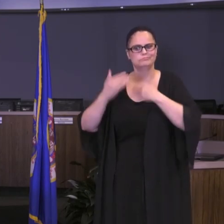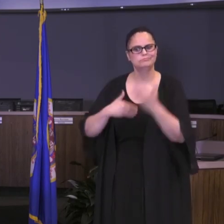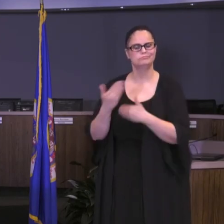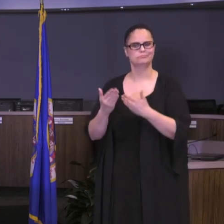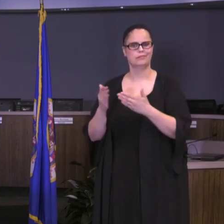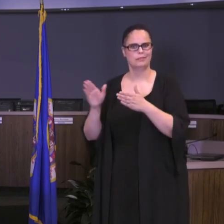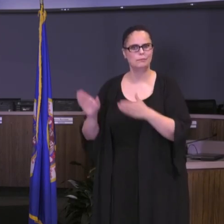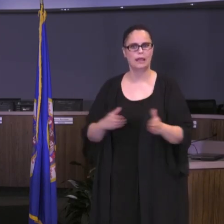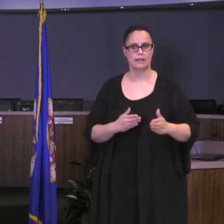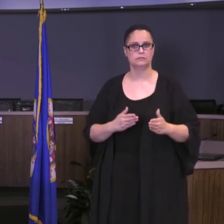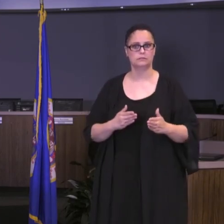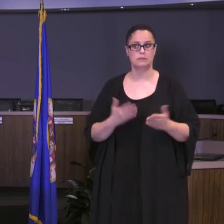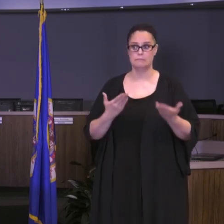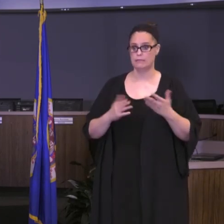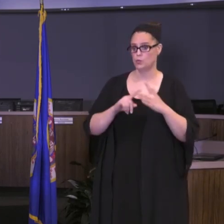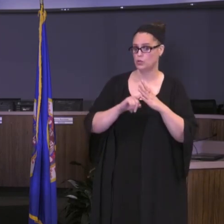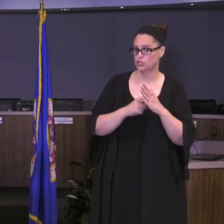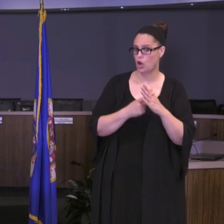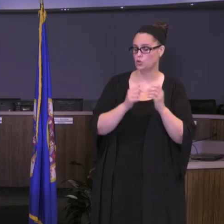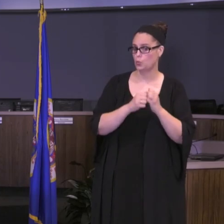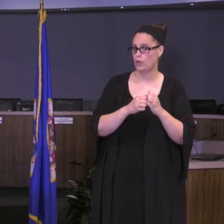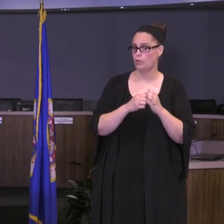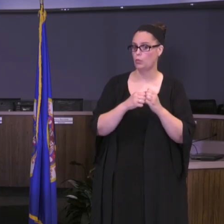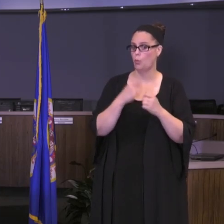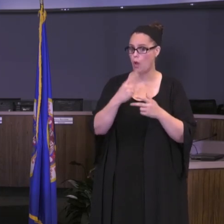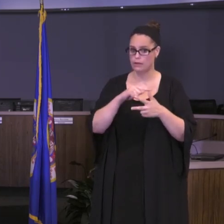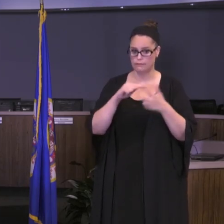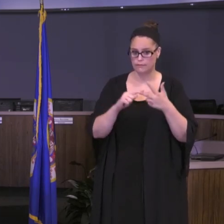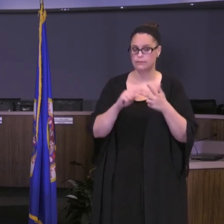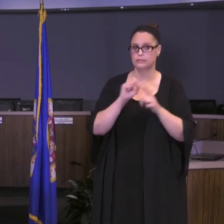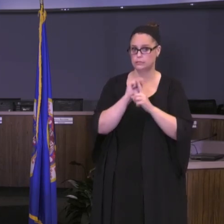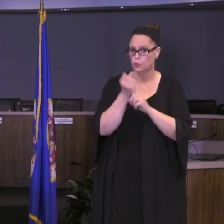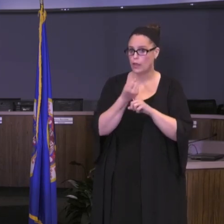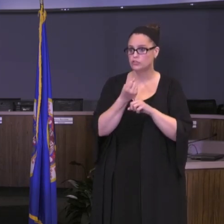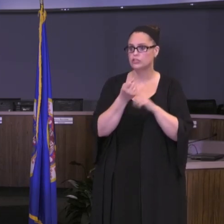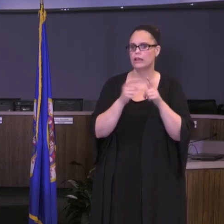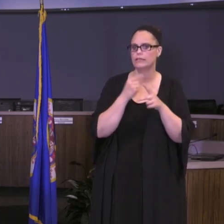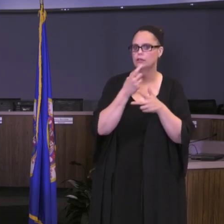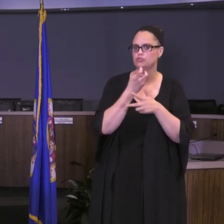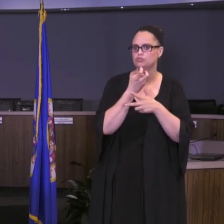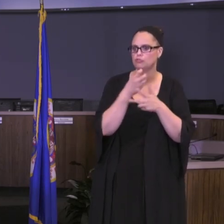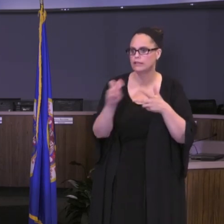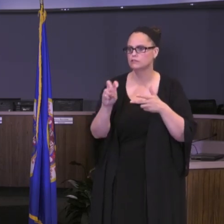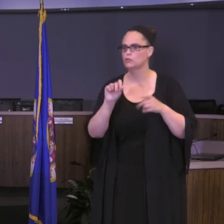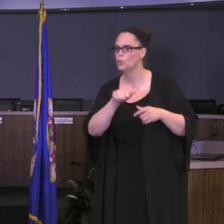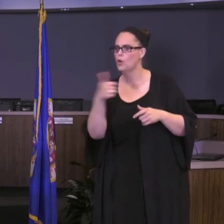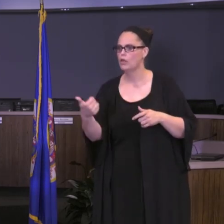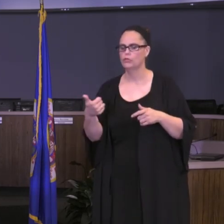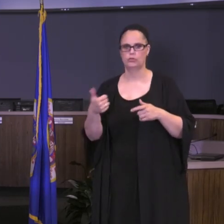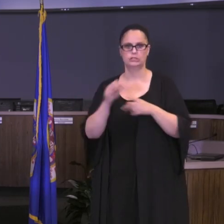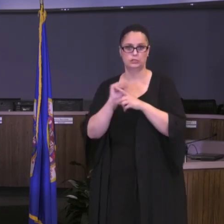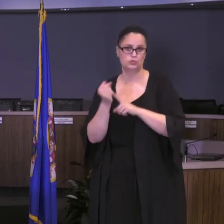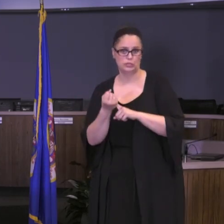start out with one scenario and move completely into another at any given time and that could be perhaps in all of